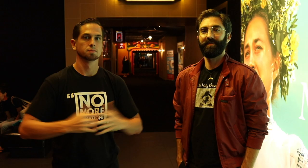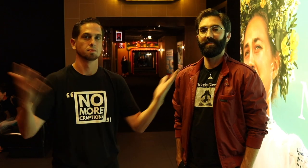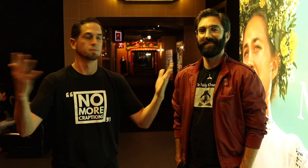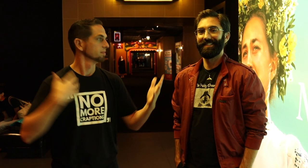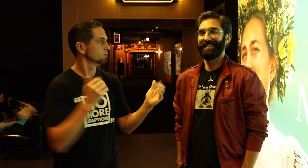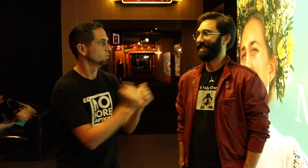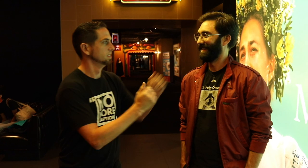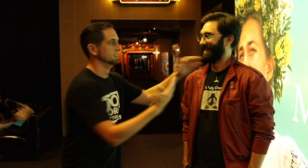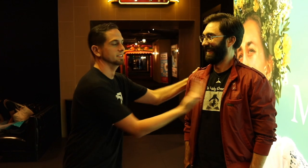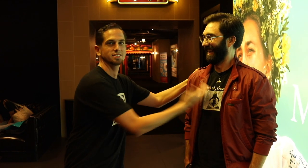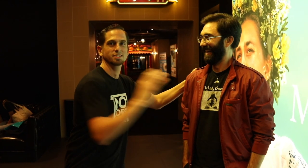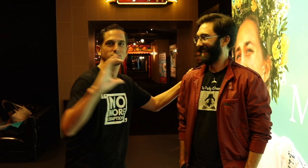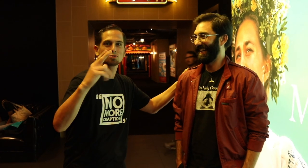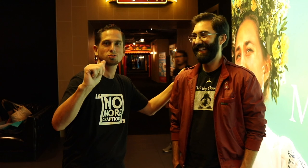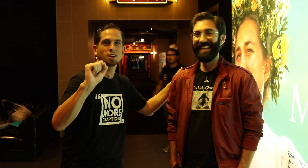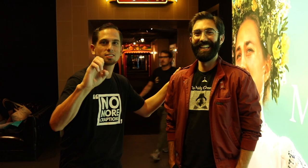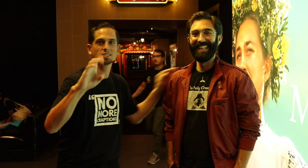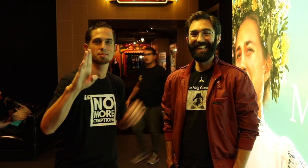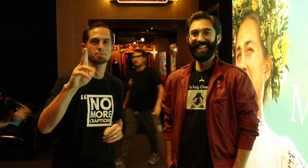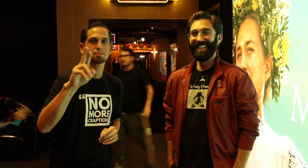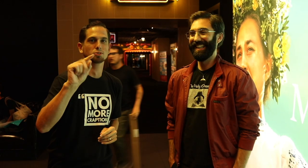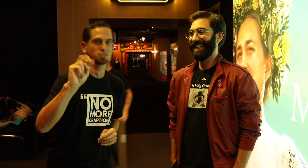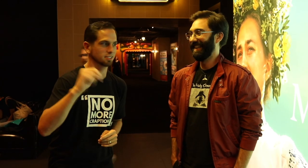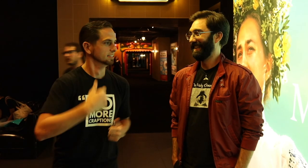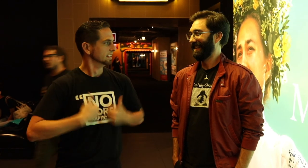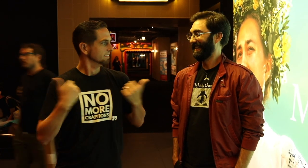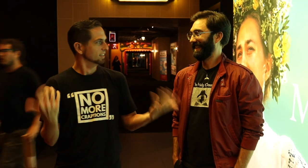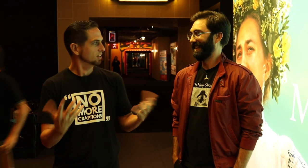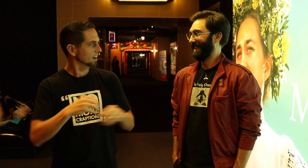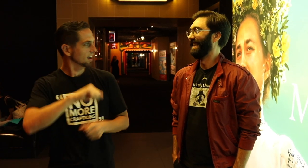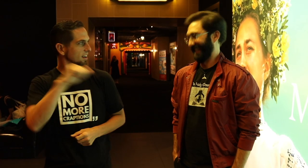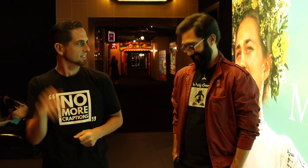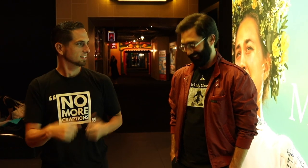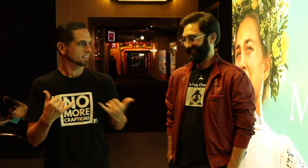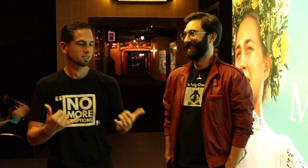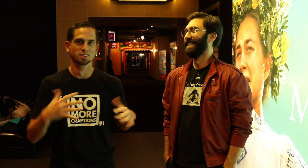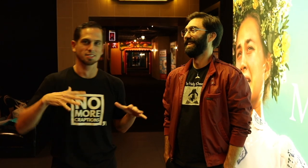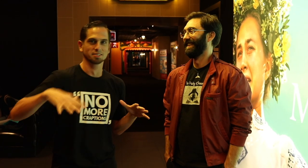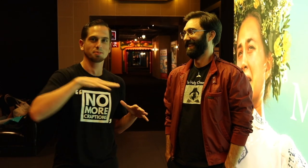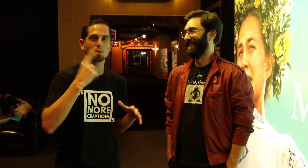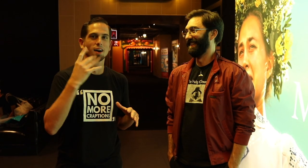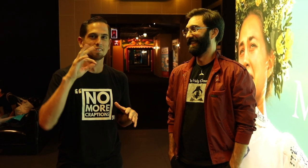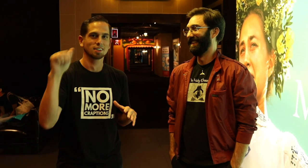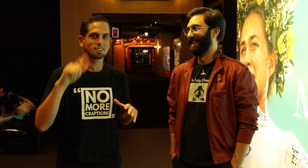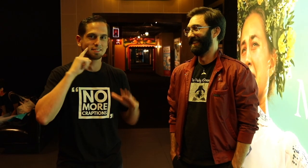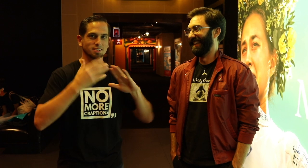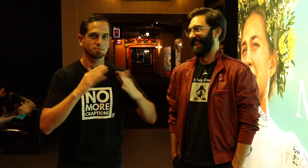I'm with Chase Burton who lives here in Austin now, a part of the Austin Deaf Community.